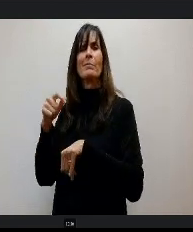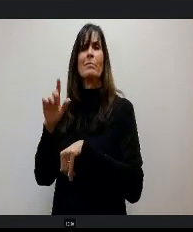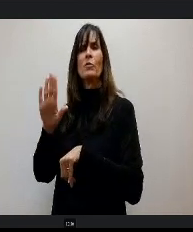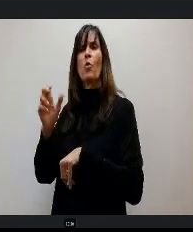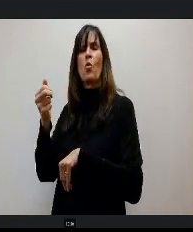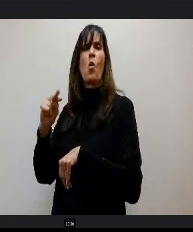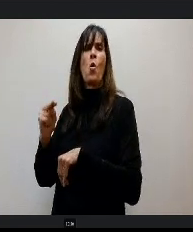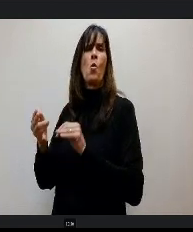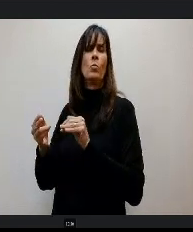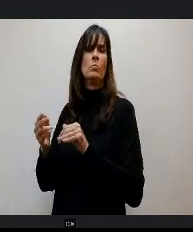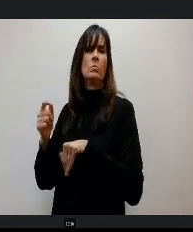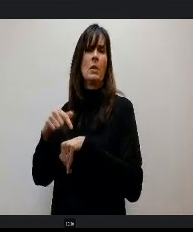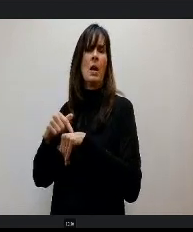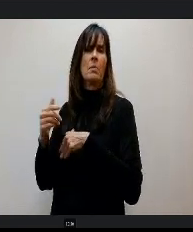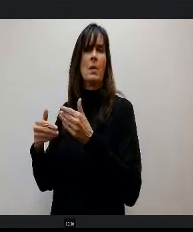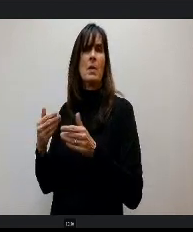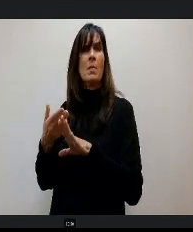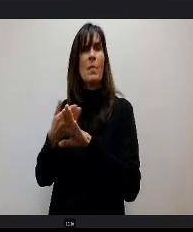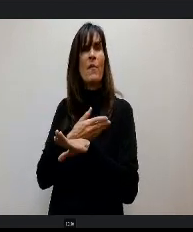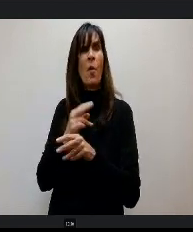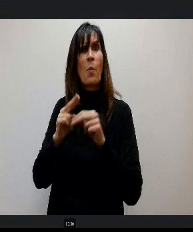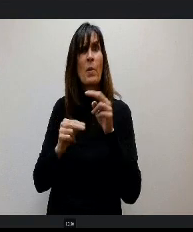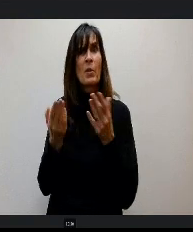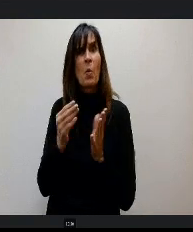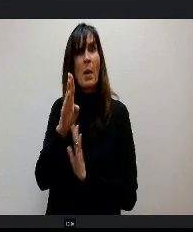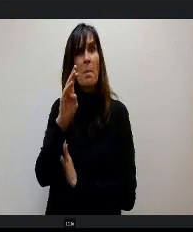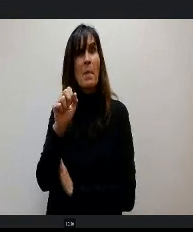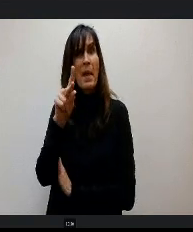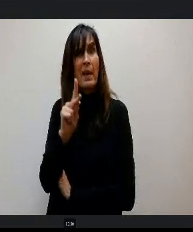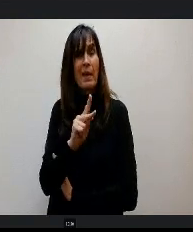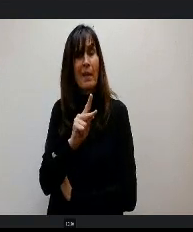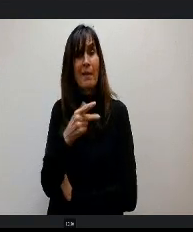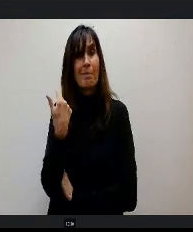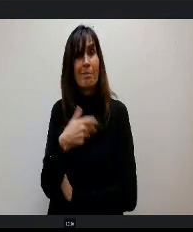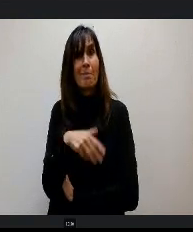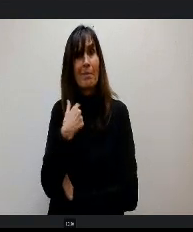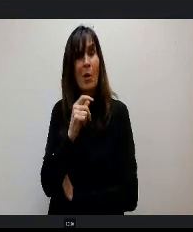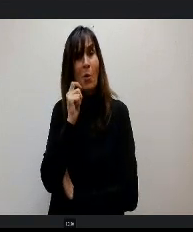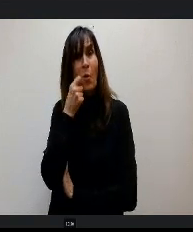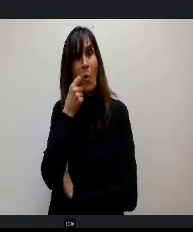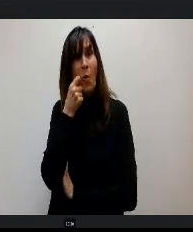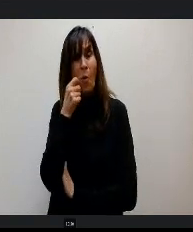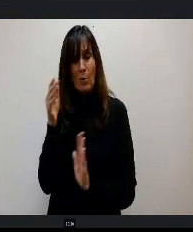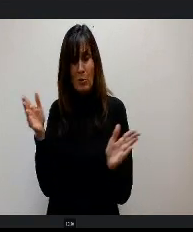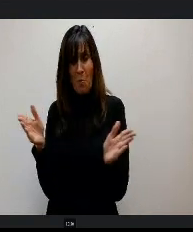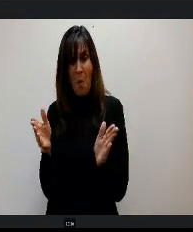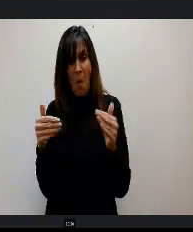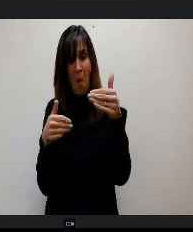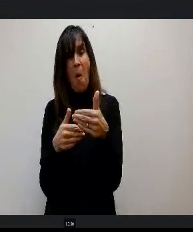the fact that it used to be a bank, I thought that was very fascinating and. So how small it is and how they get mentors to like